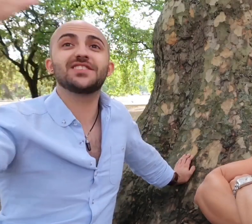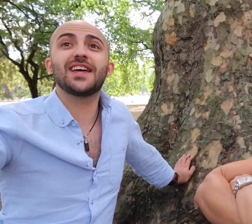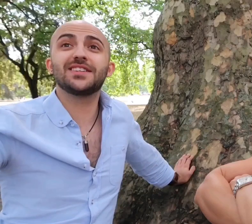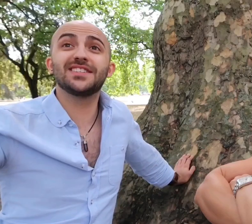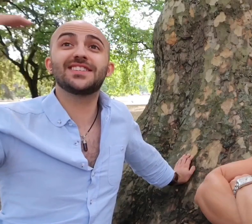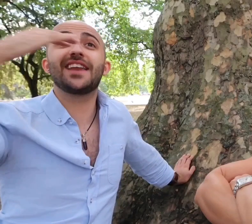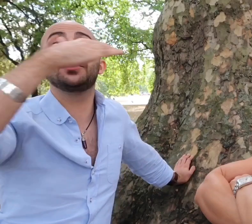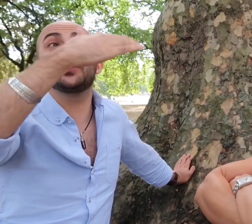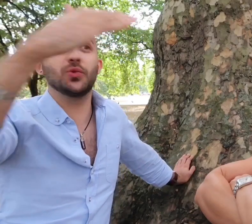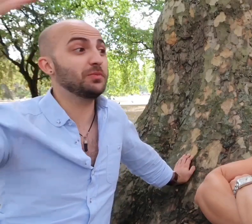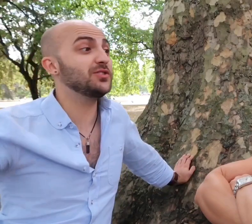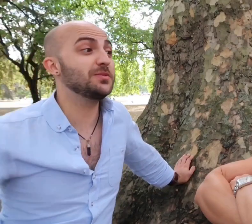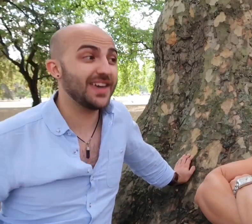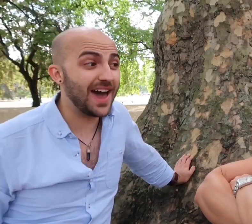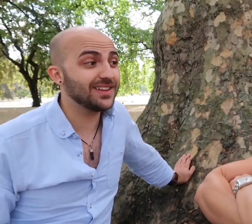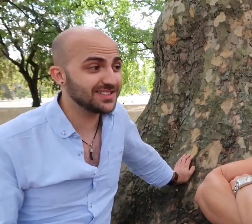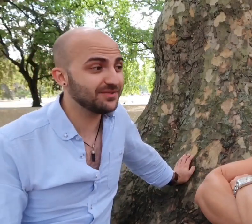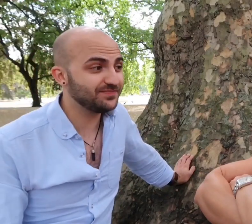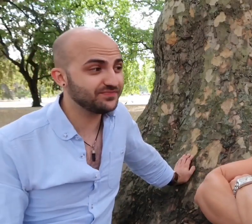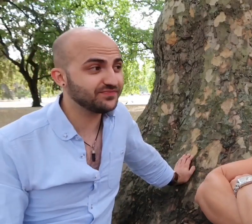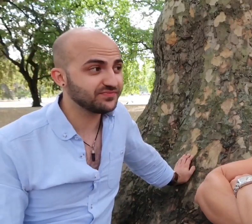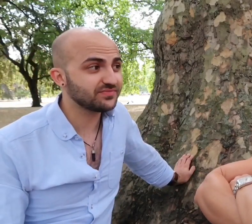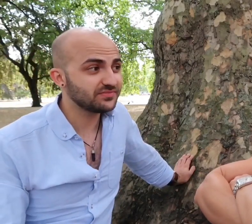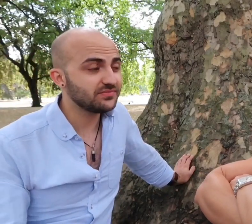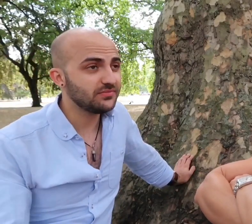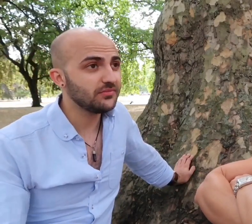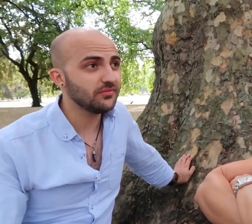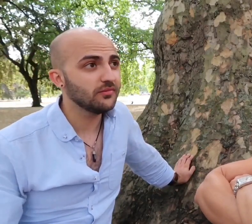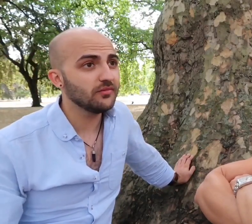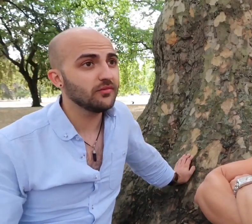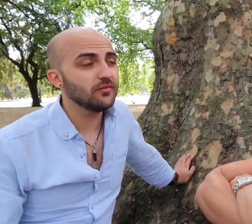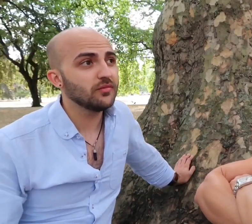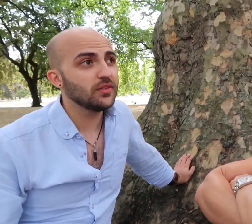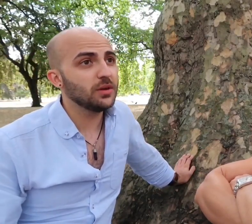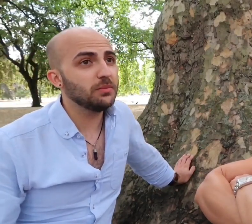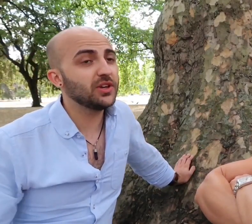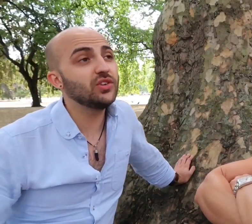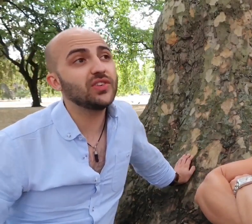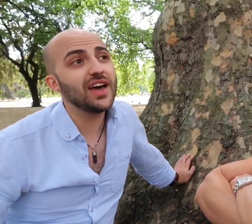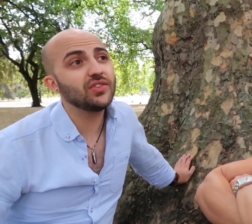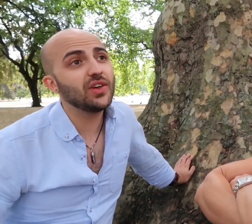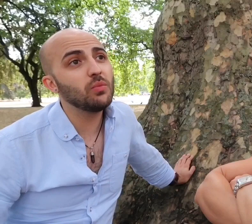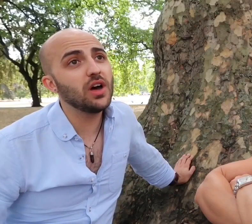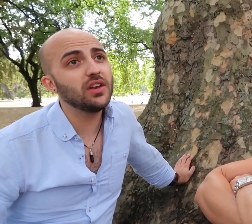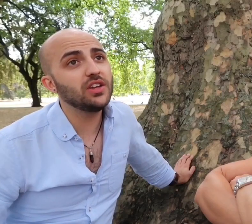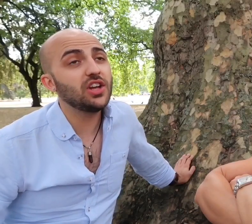the standard is all supposed to be at,. Right okay. Because as someone you